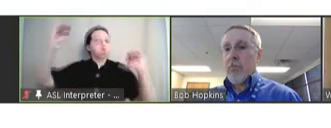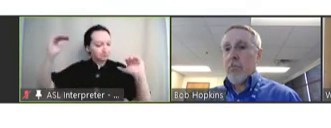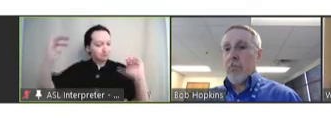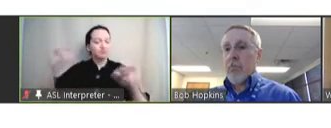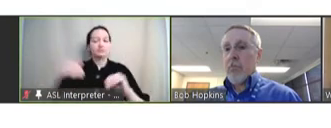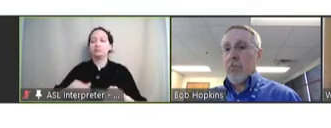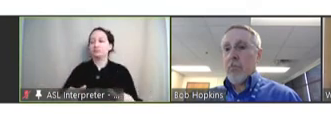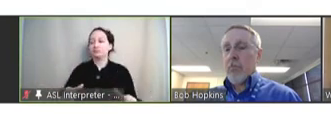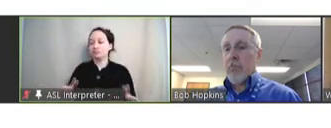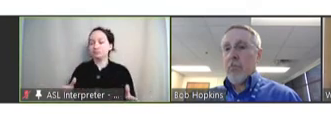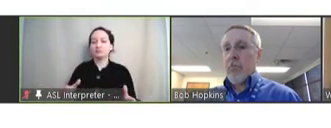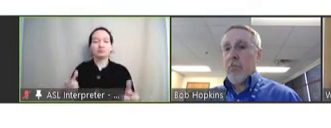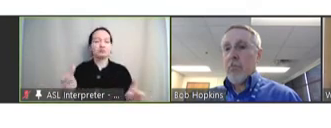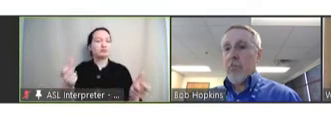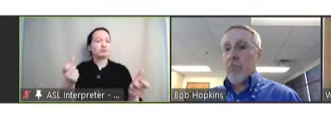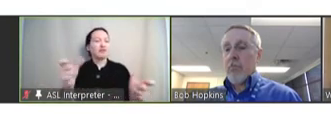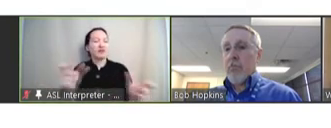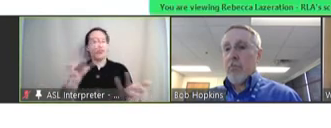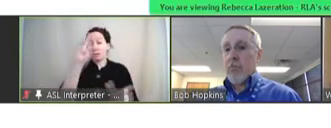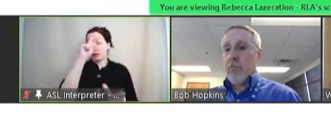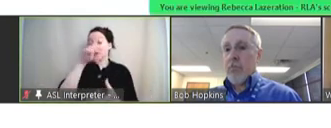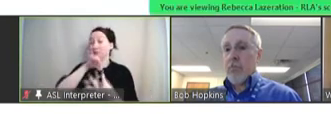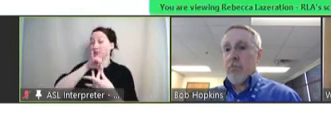those efforts. I think in terms of vaccine development,